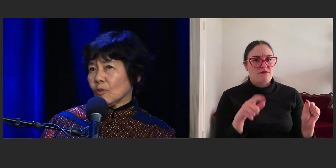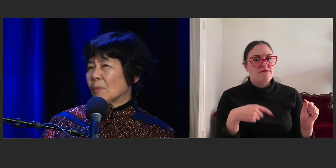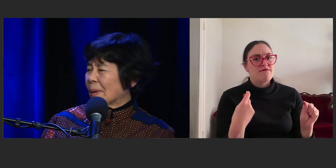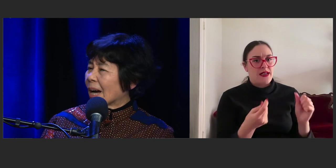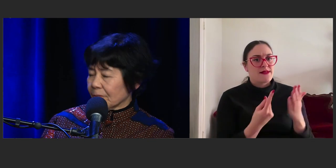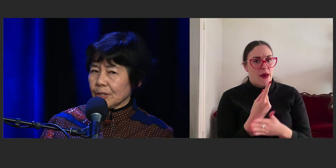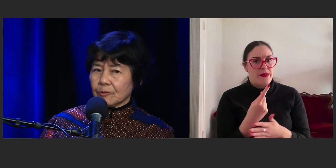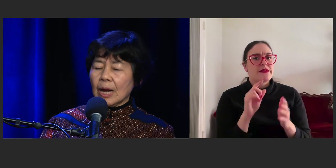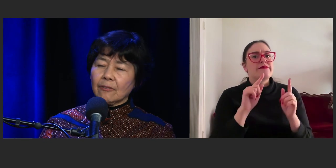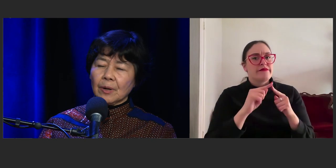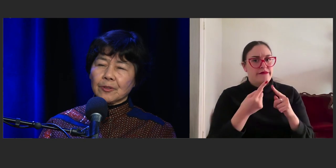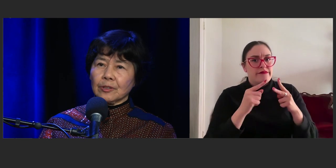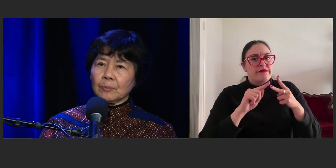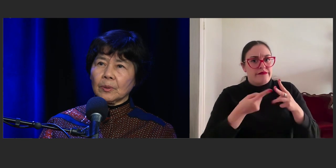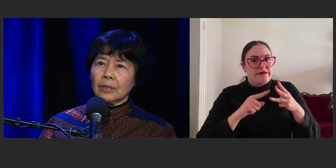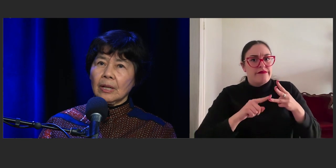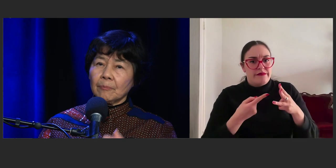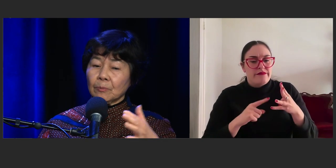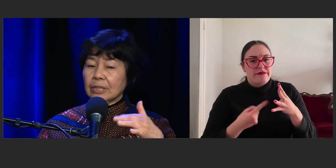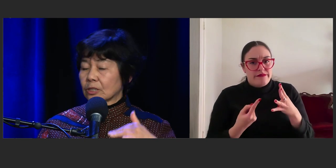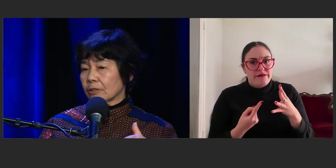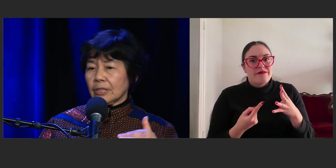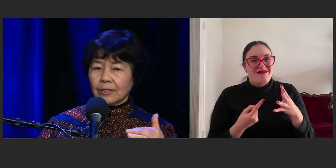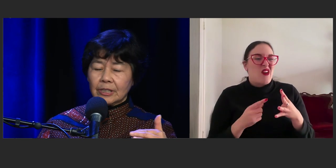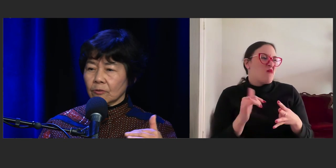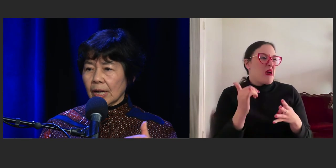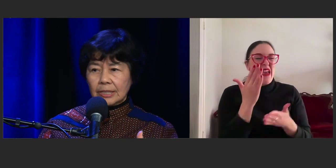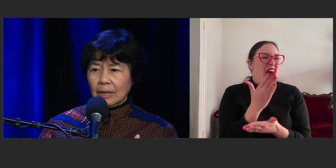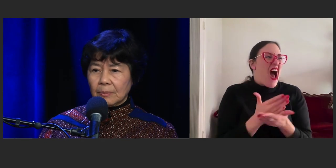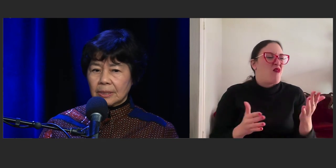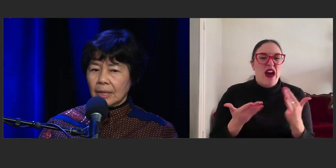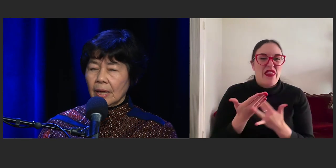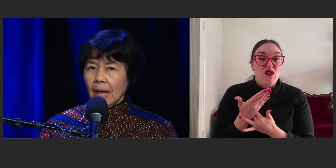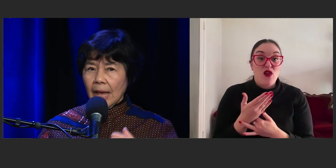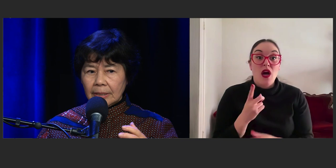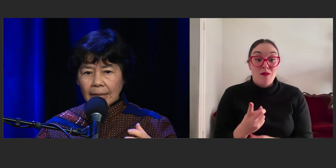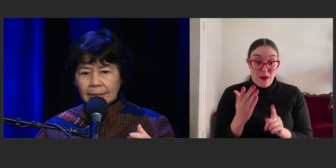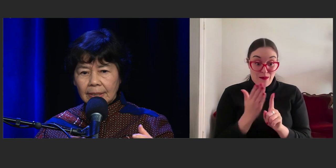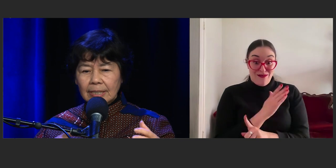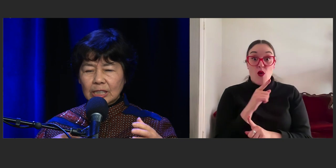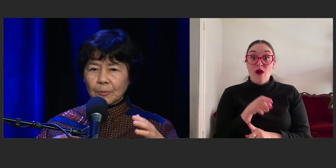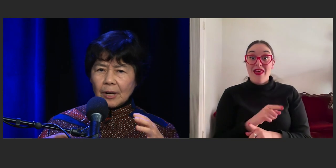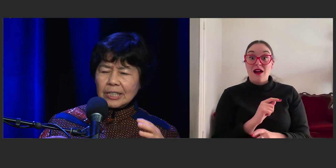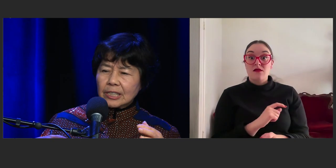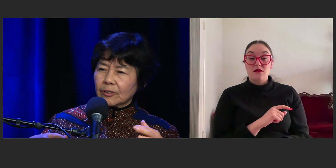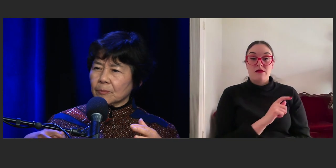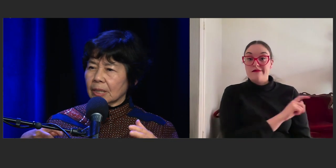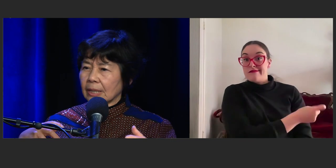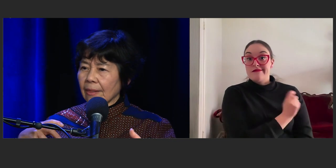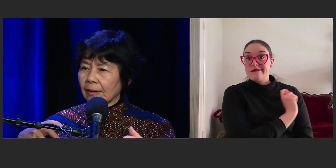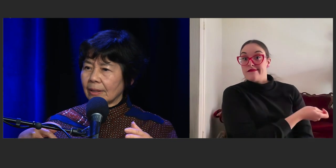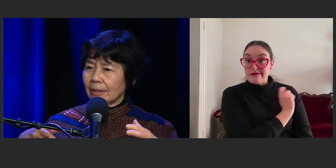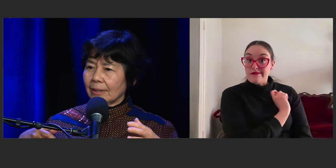Or maybe half way through the book, but we just took it in terms of writing chapters and that inspiration from one another.